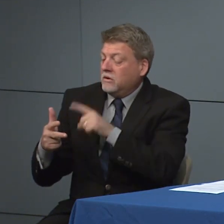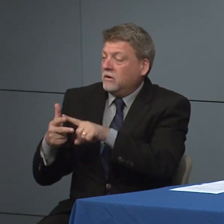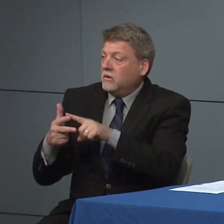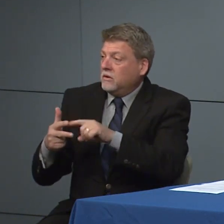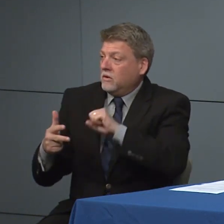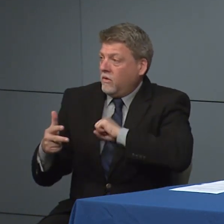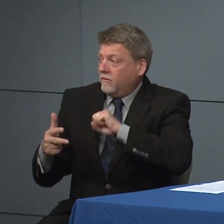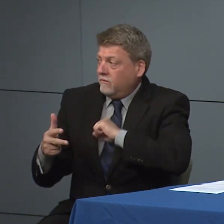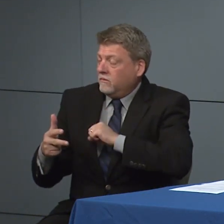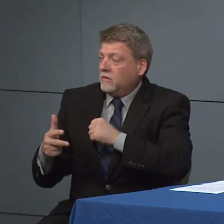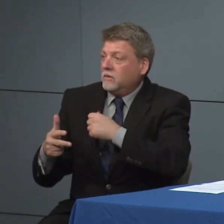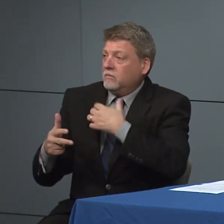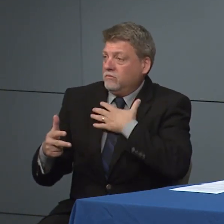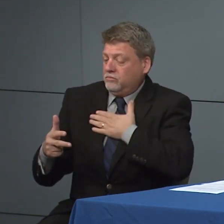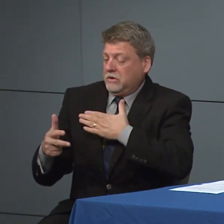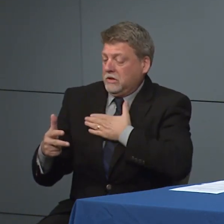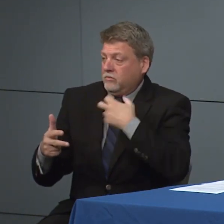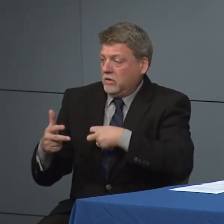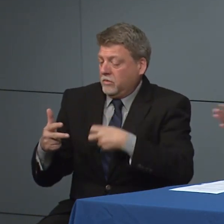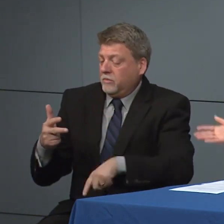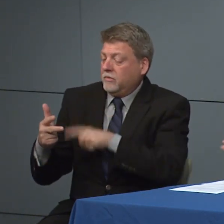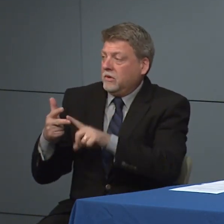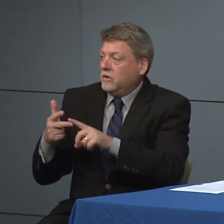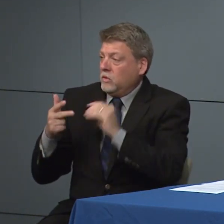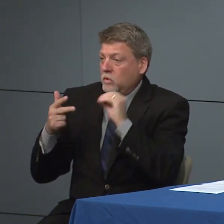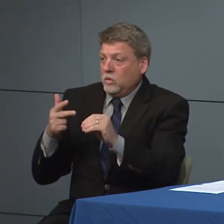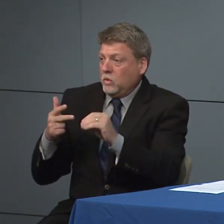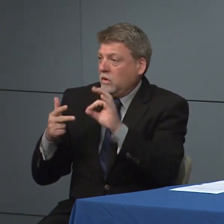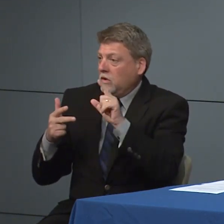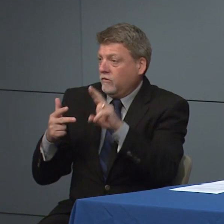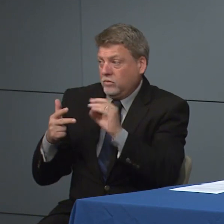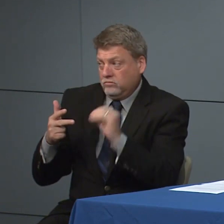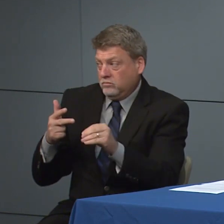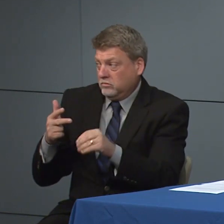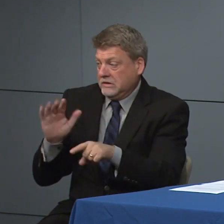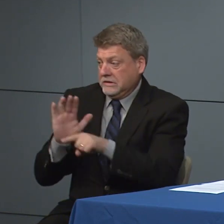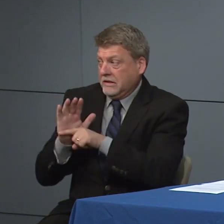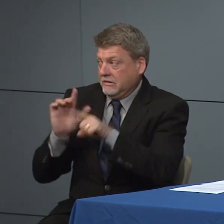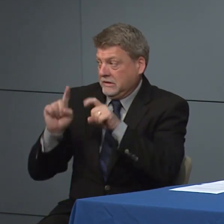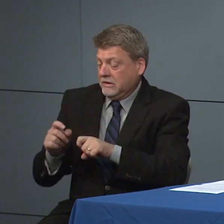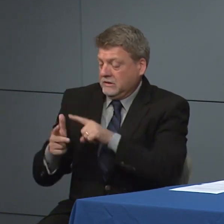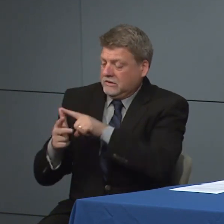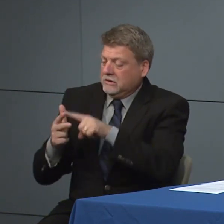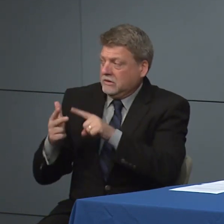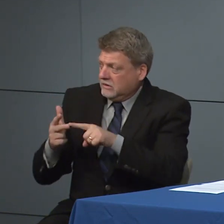estoy symptoms and flew negative. So we're trying to work out and support our provider community and again